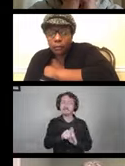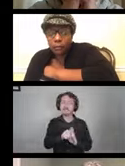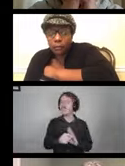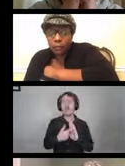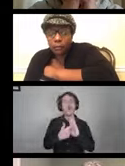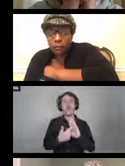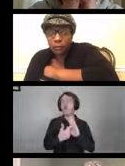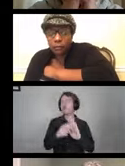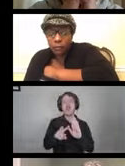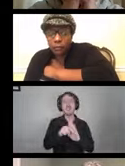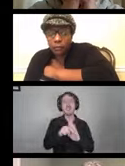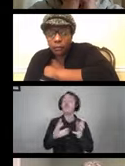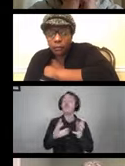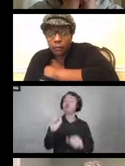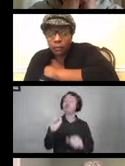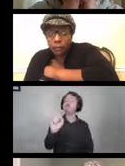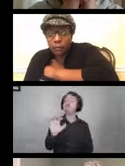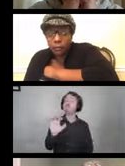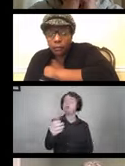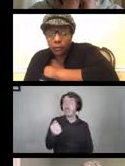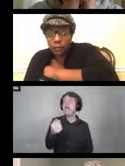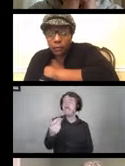I want to highlight a couple points from it.